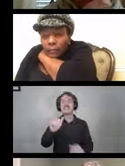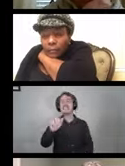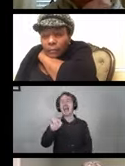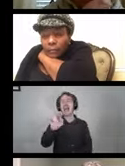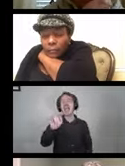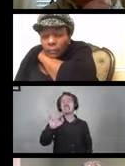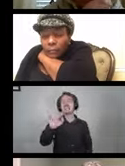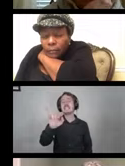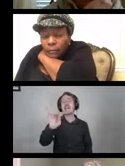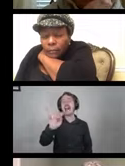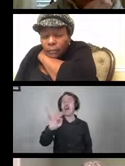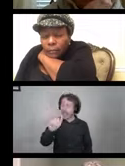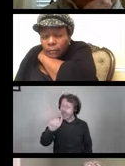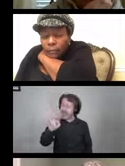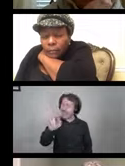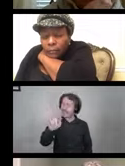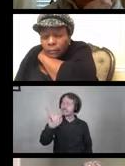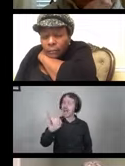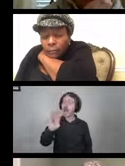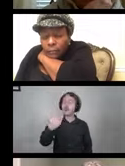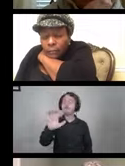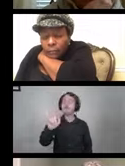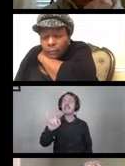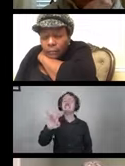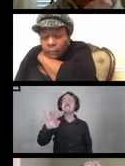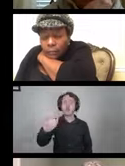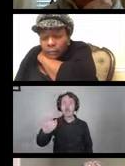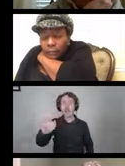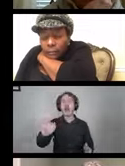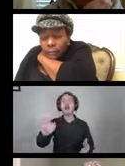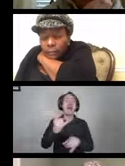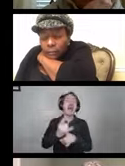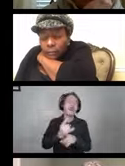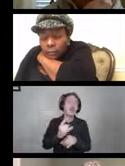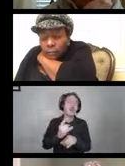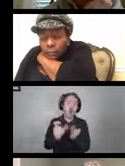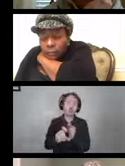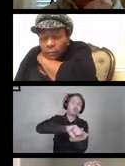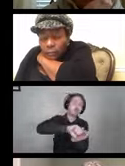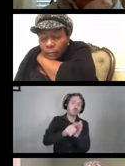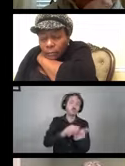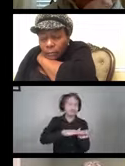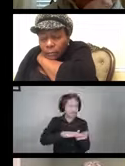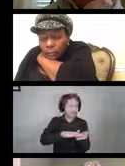rubbing alcohol. So being mindful of that. So you want to consider a couple points